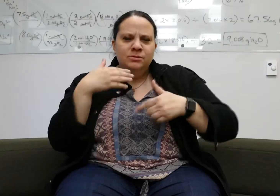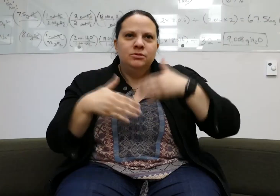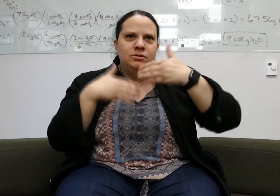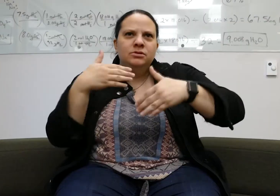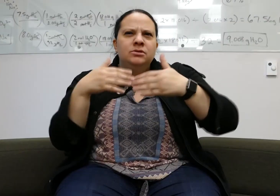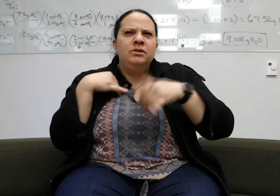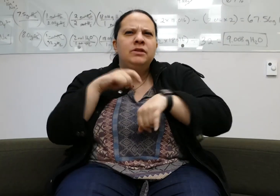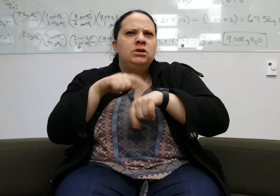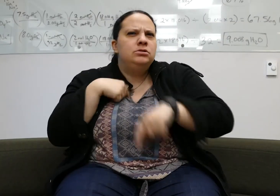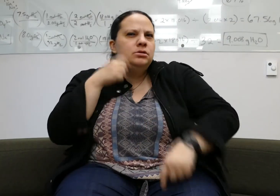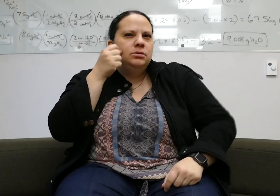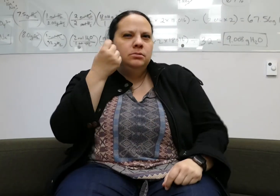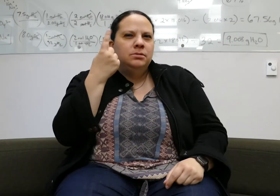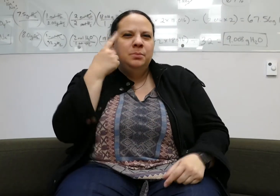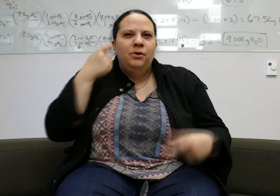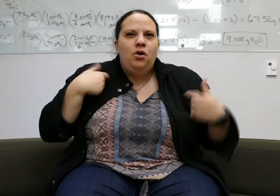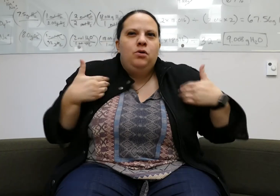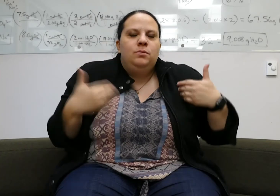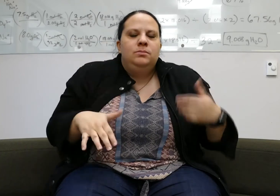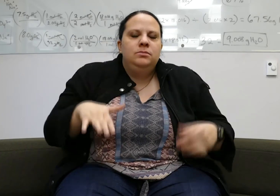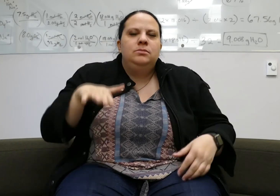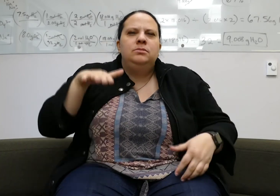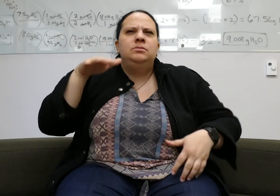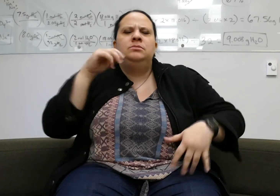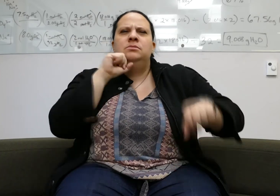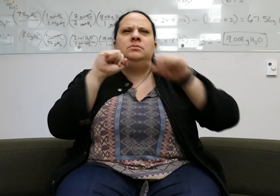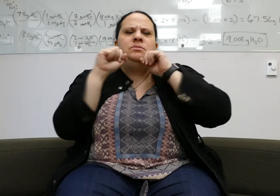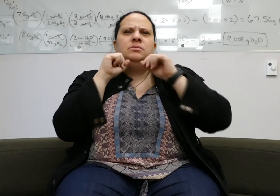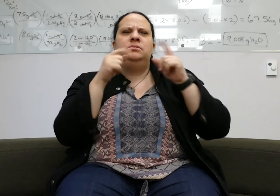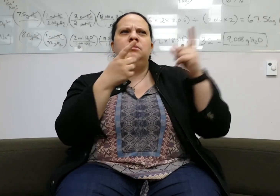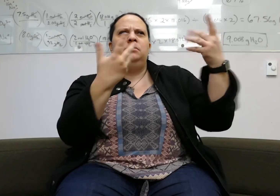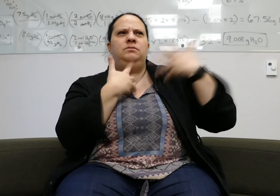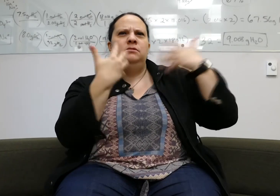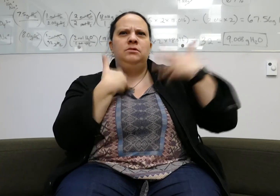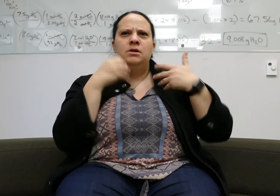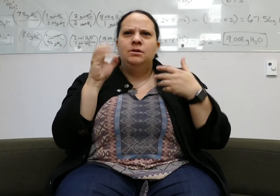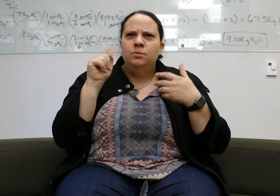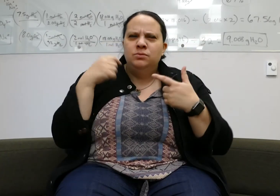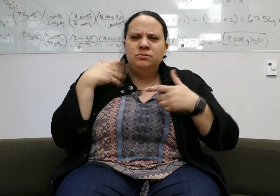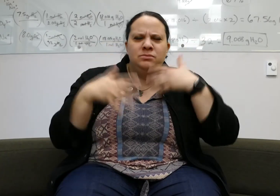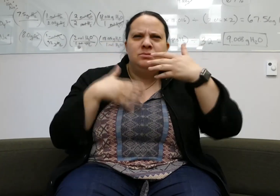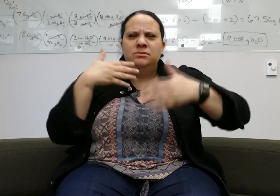Growing up, when I was young, I didn't understand why they left me out of many things.